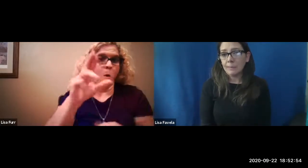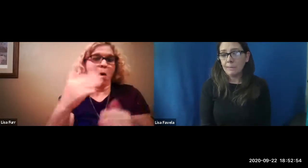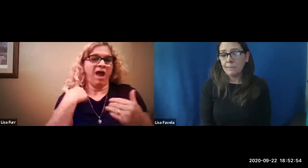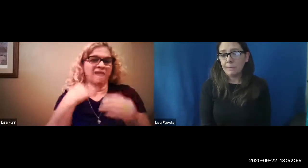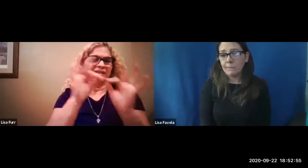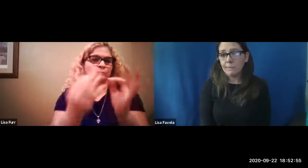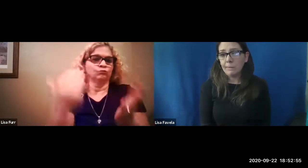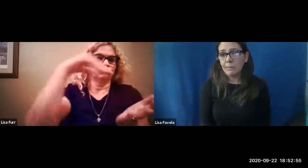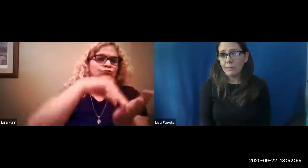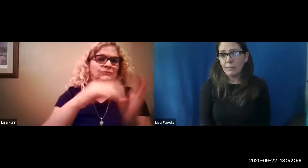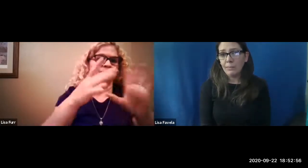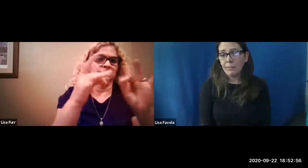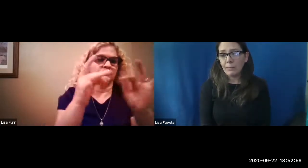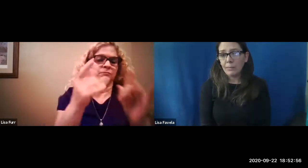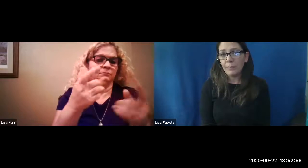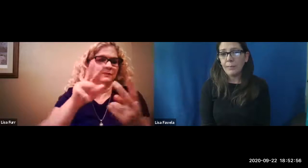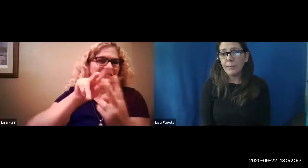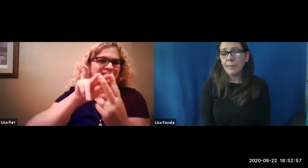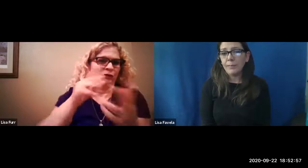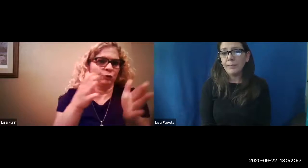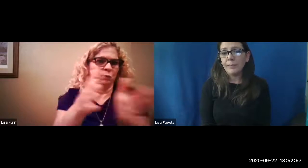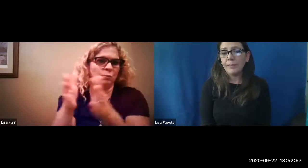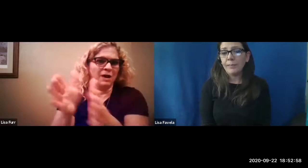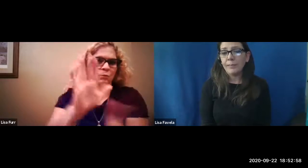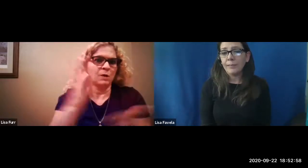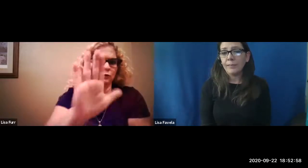question that's fine